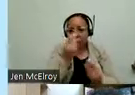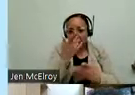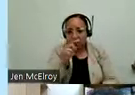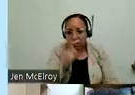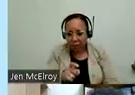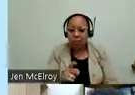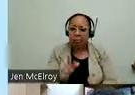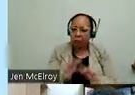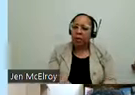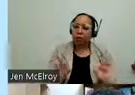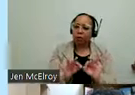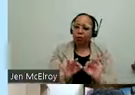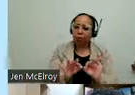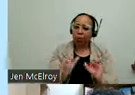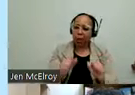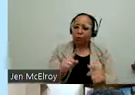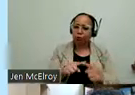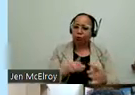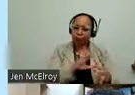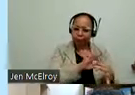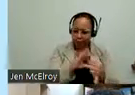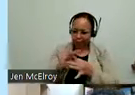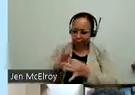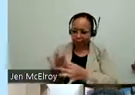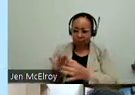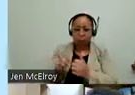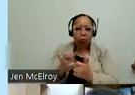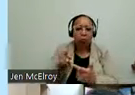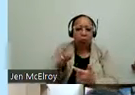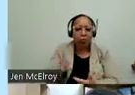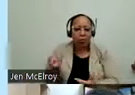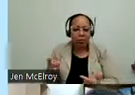sure that we're able to connect you with what you need. And it's been so